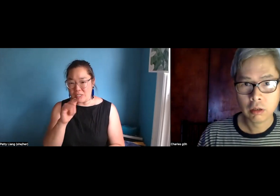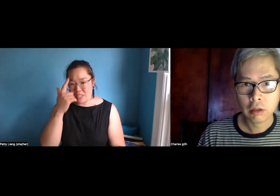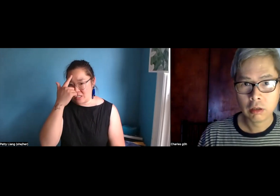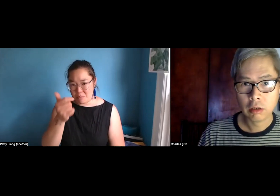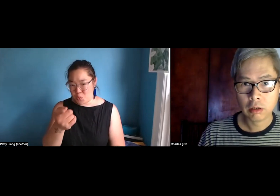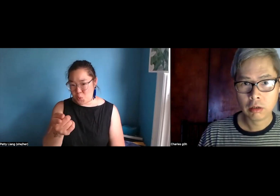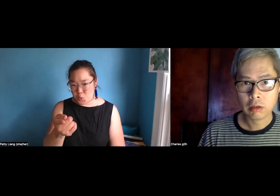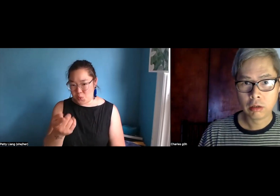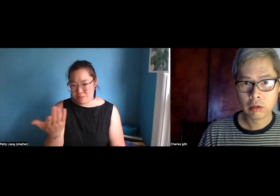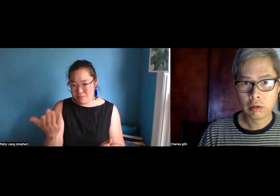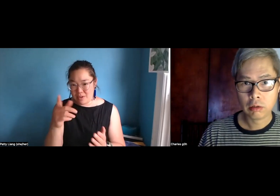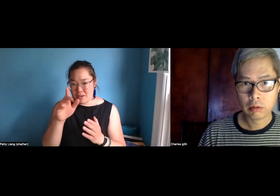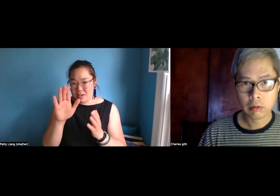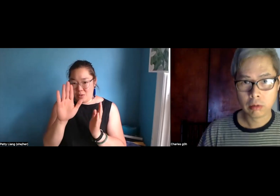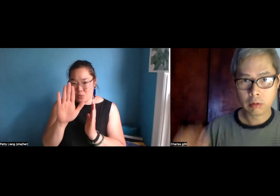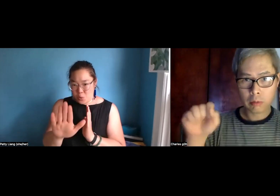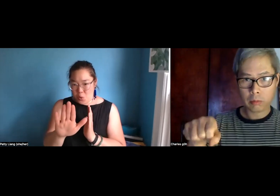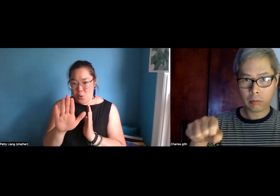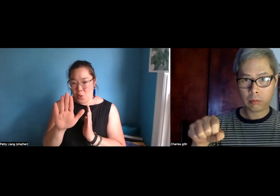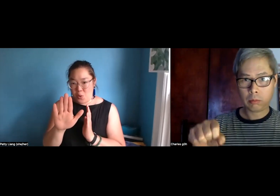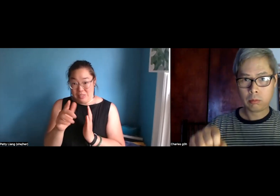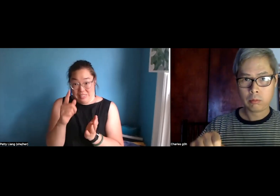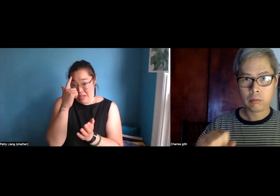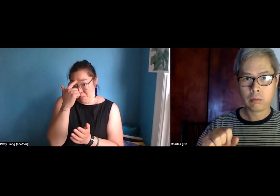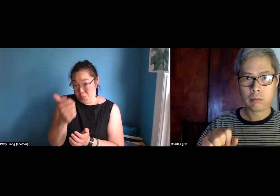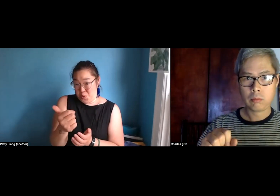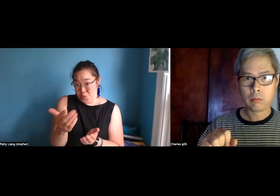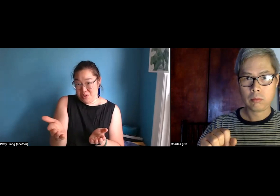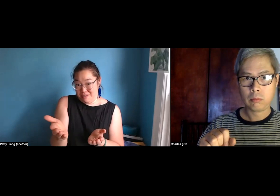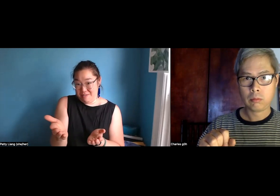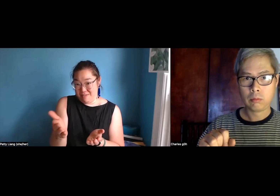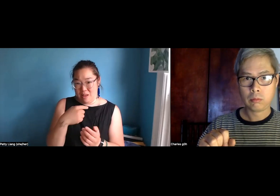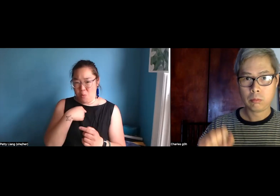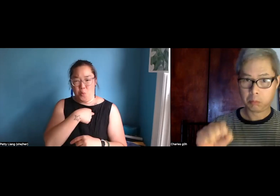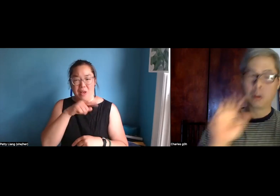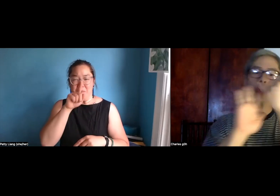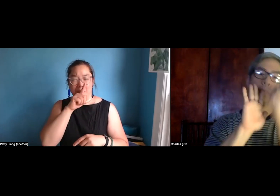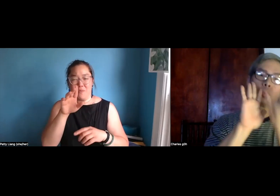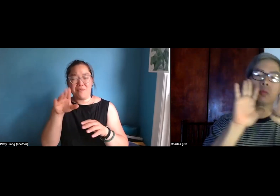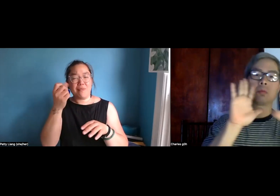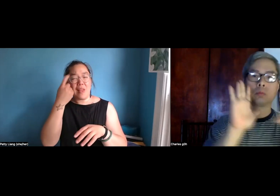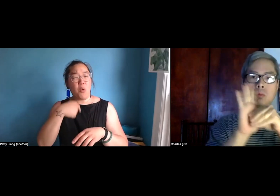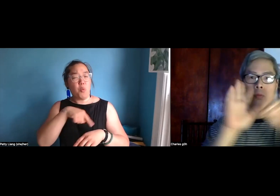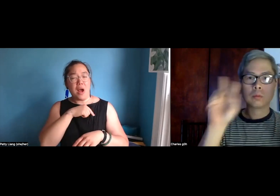Is that appropriate? Absolutely. It's absolutely up to you, yeah. That is completely up to you.